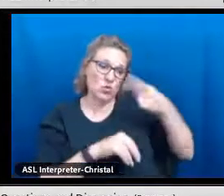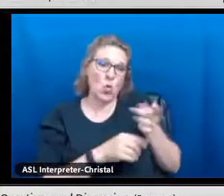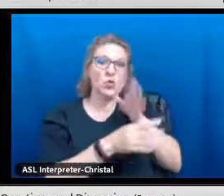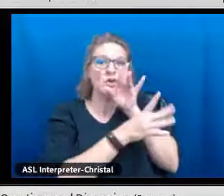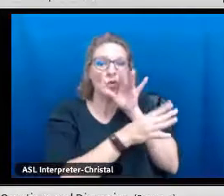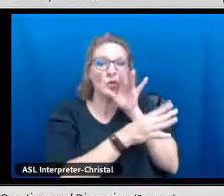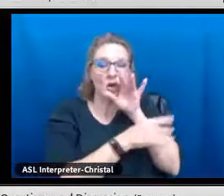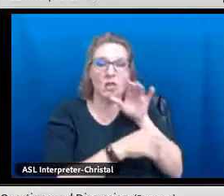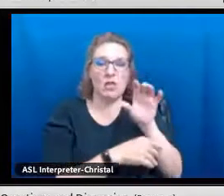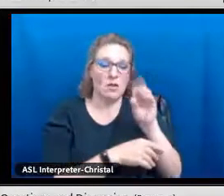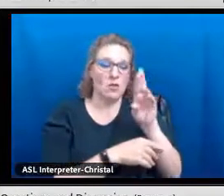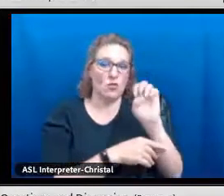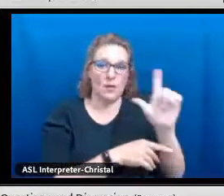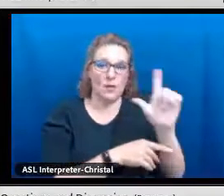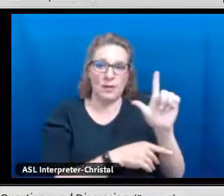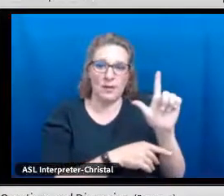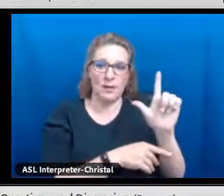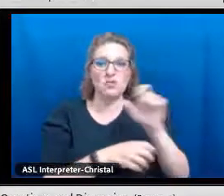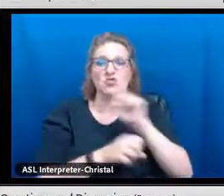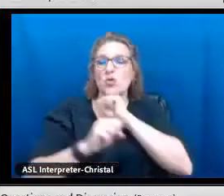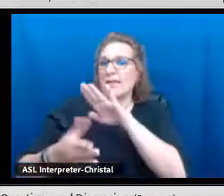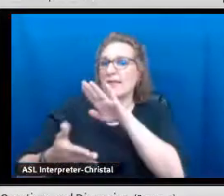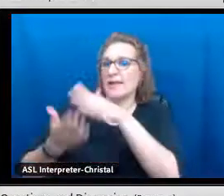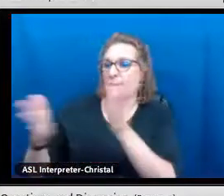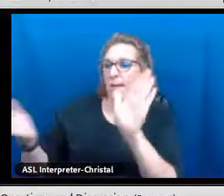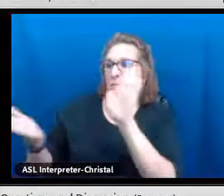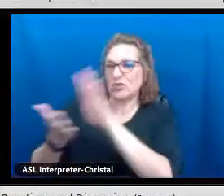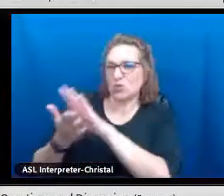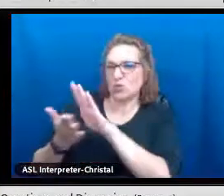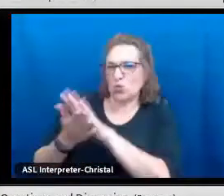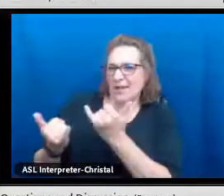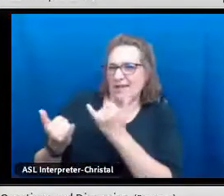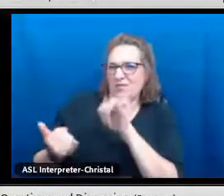of the written word and for us, our language is only oral.